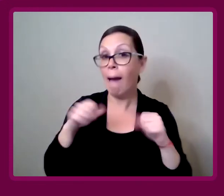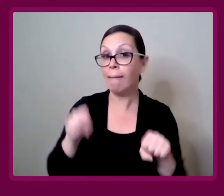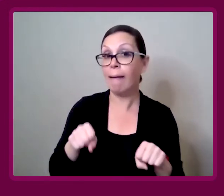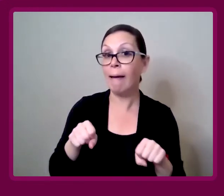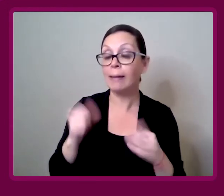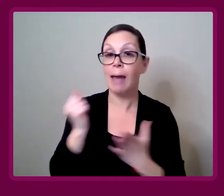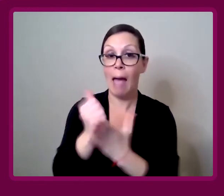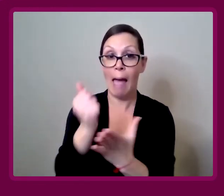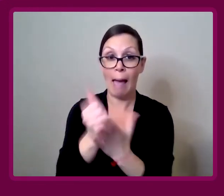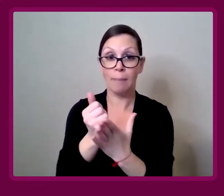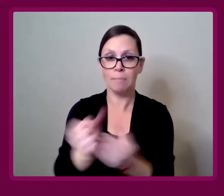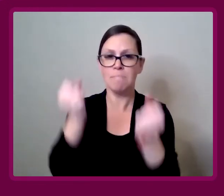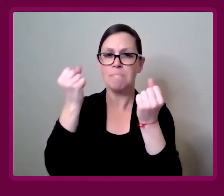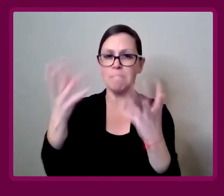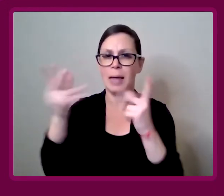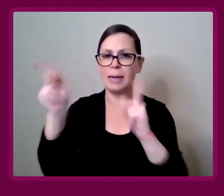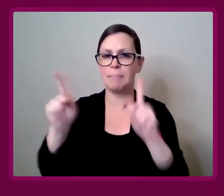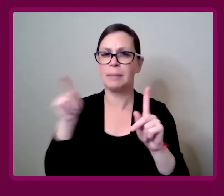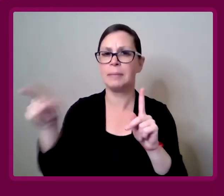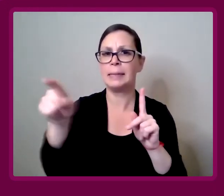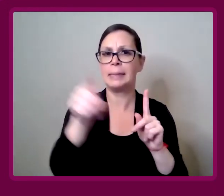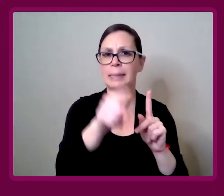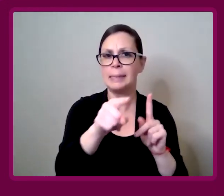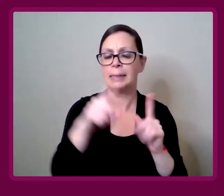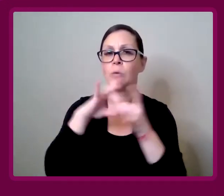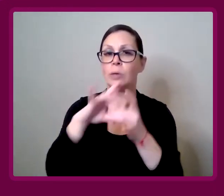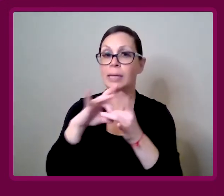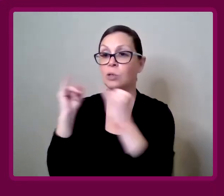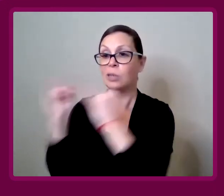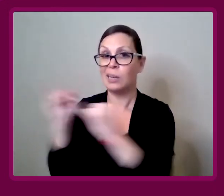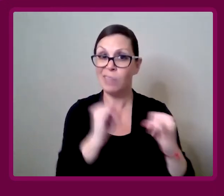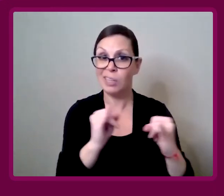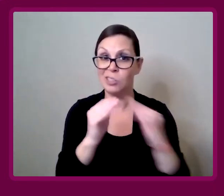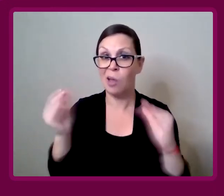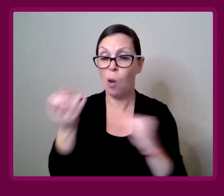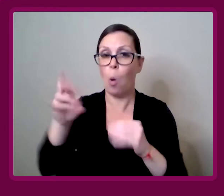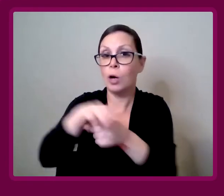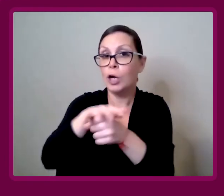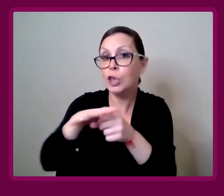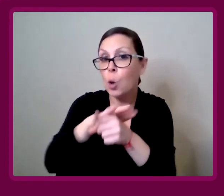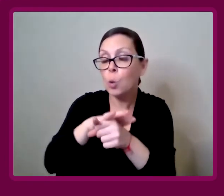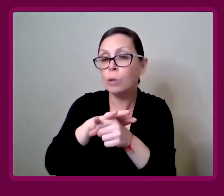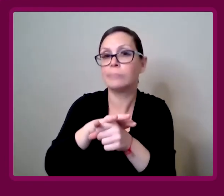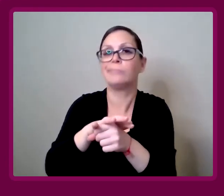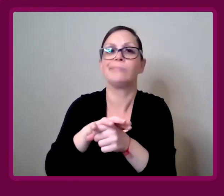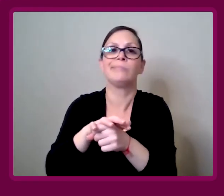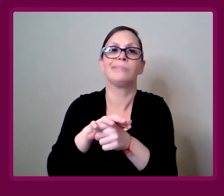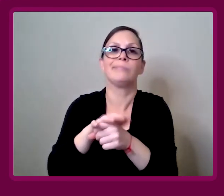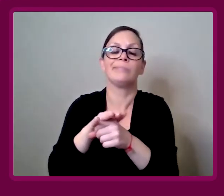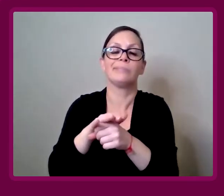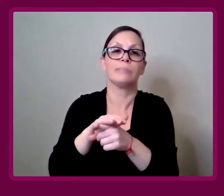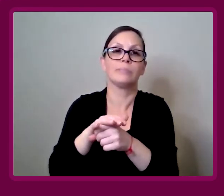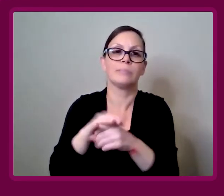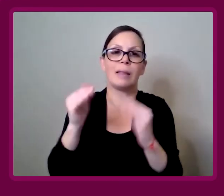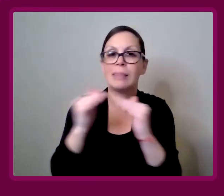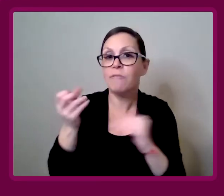By all means, I can help multiple people on an individual basis, or a local area basis.